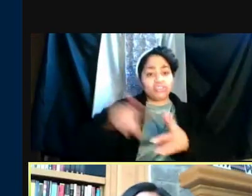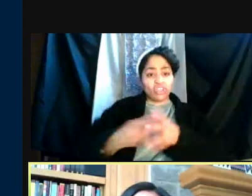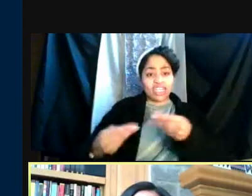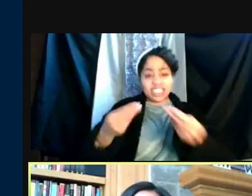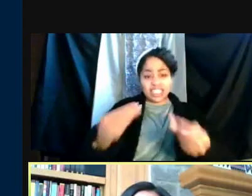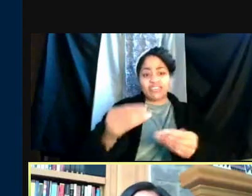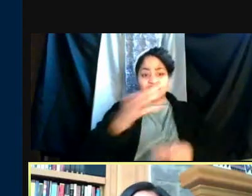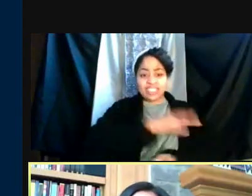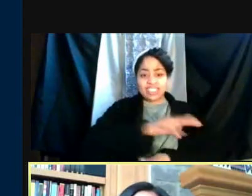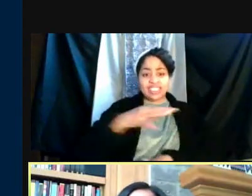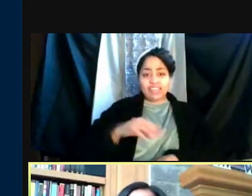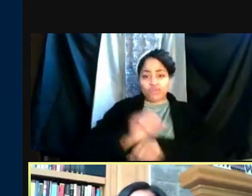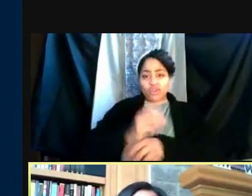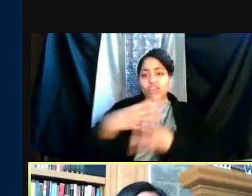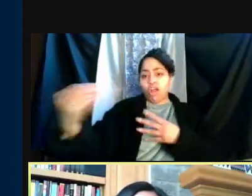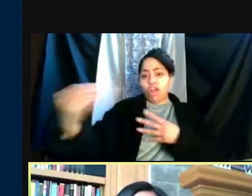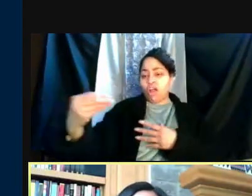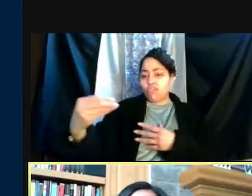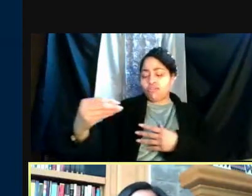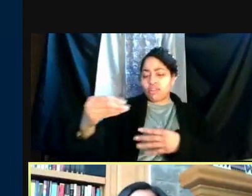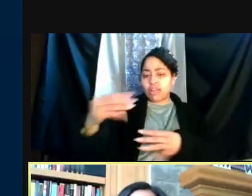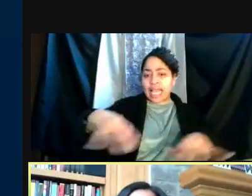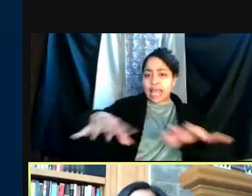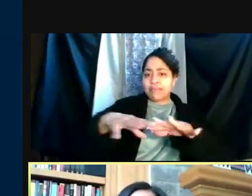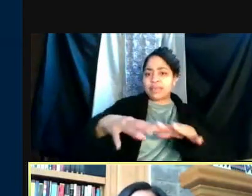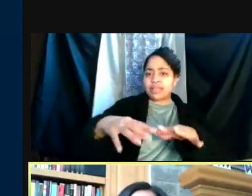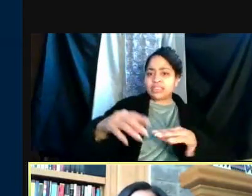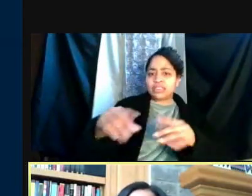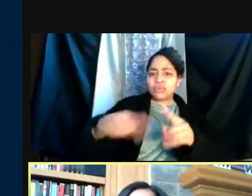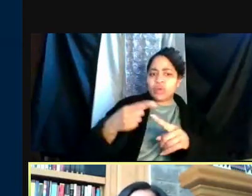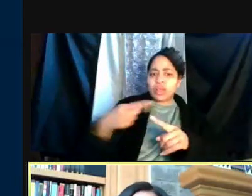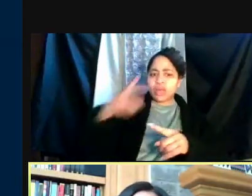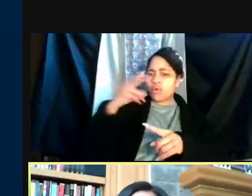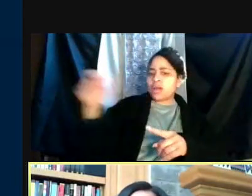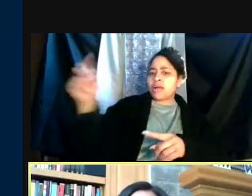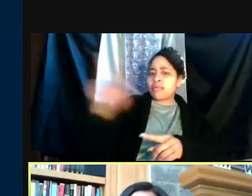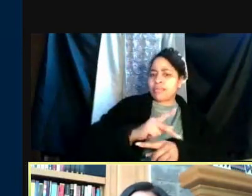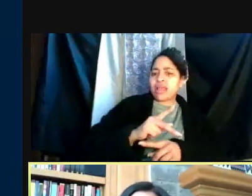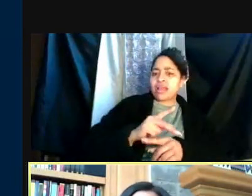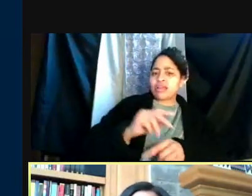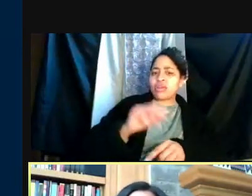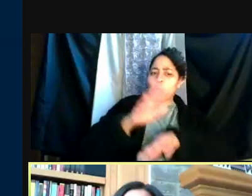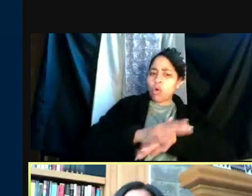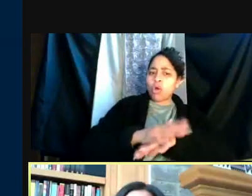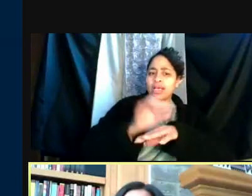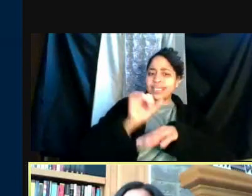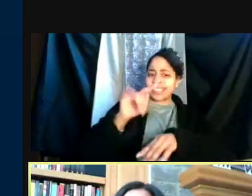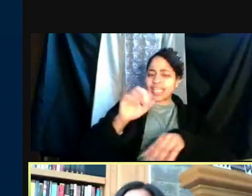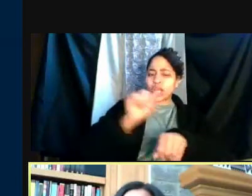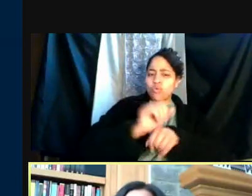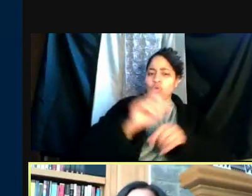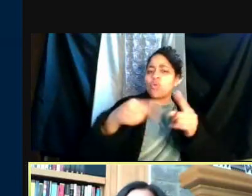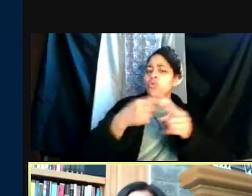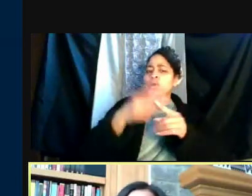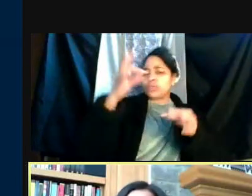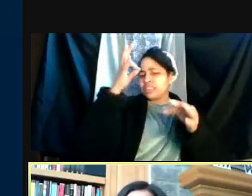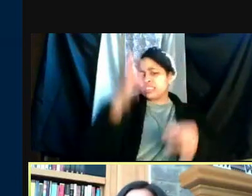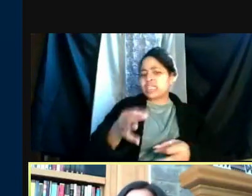an idea of when you expect many more staff will return to onsite work, and when decisions will be made about who will remain site?